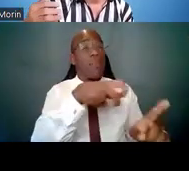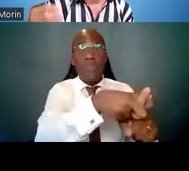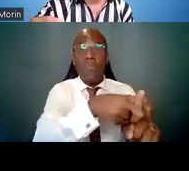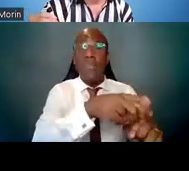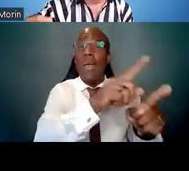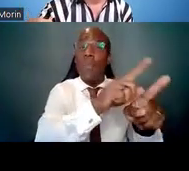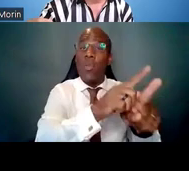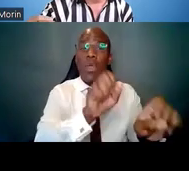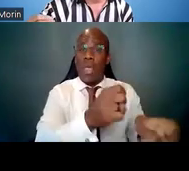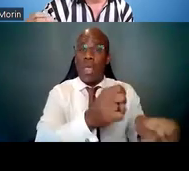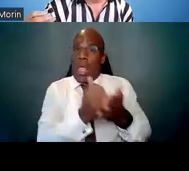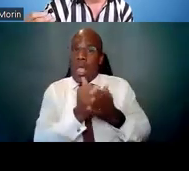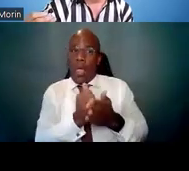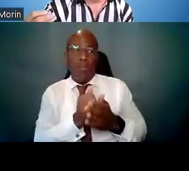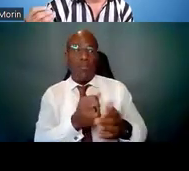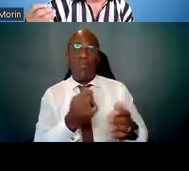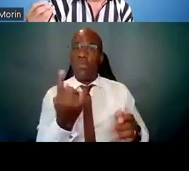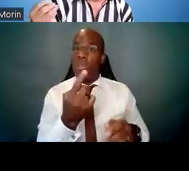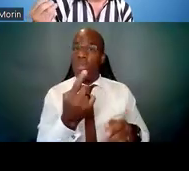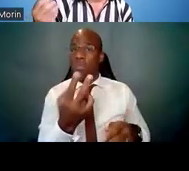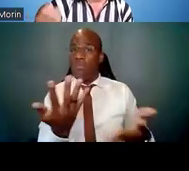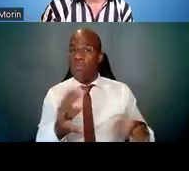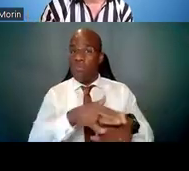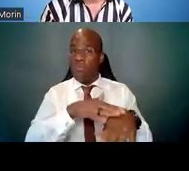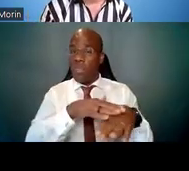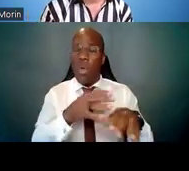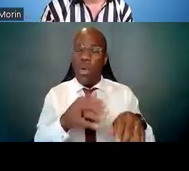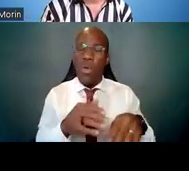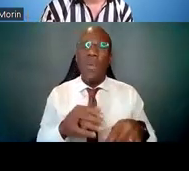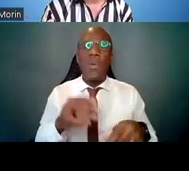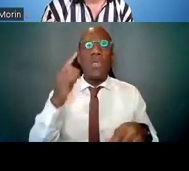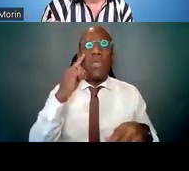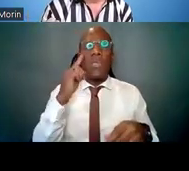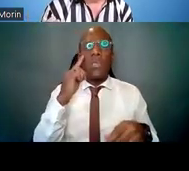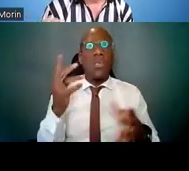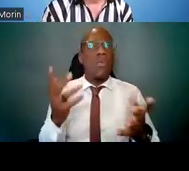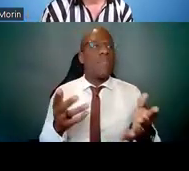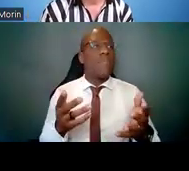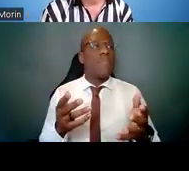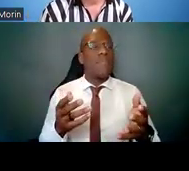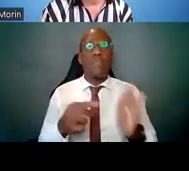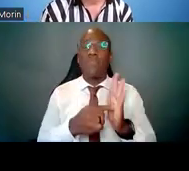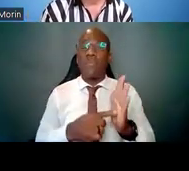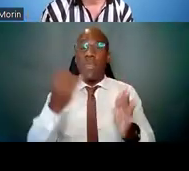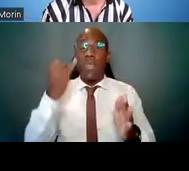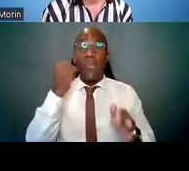Think about mentors who, if you're a woman in science